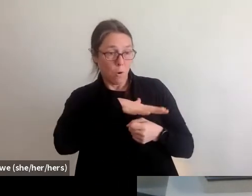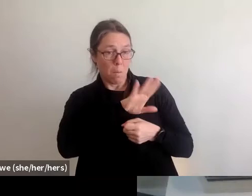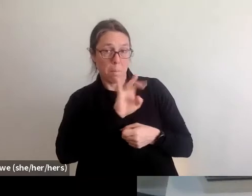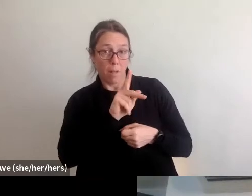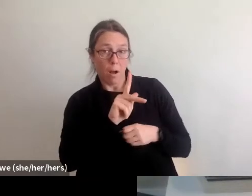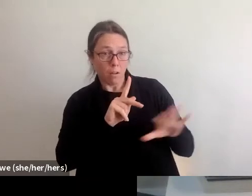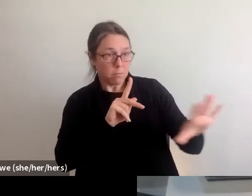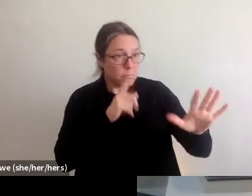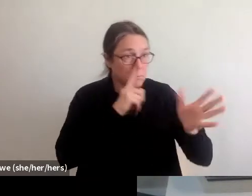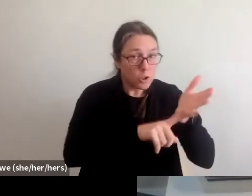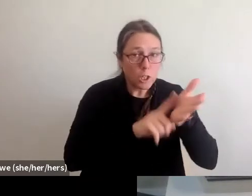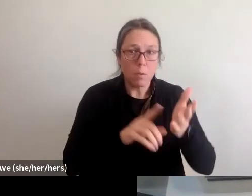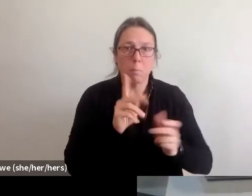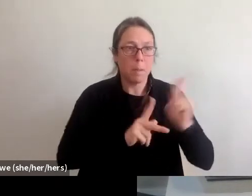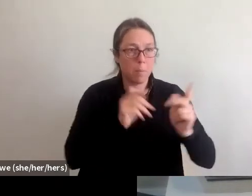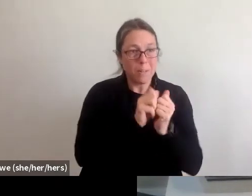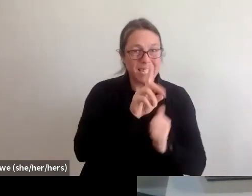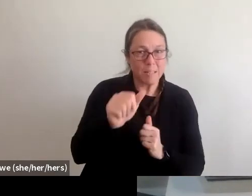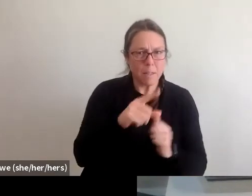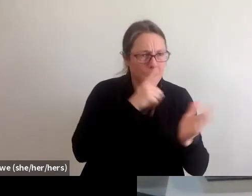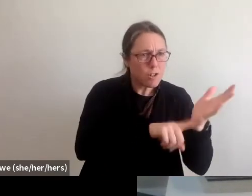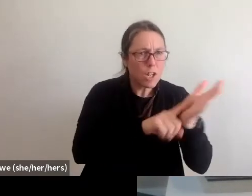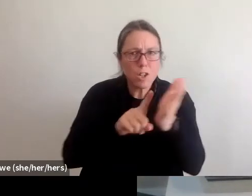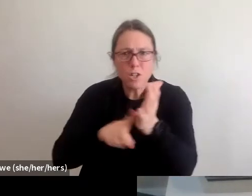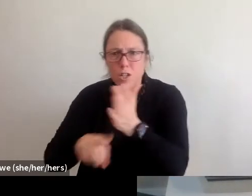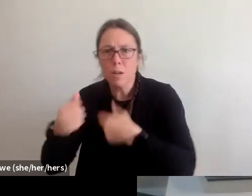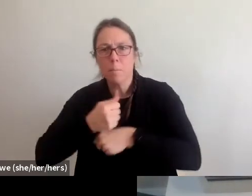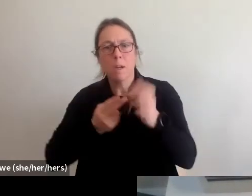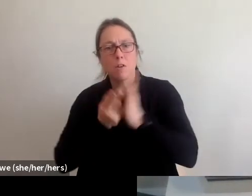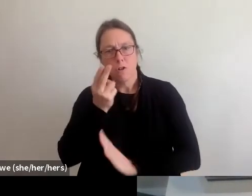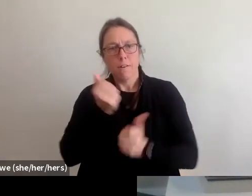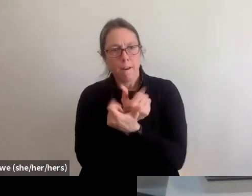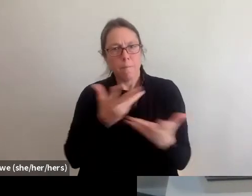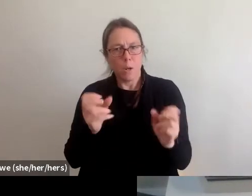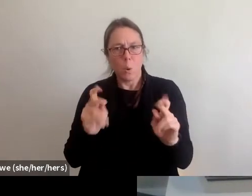to be checked up on, checkup on them, make sure they have the stuff they need.